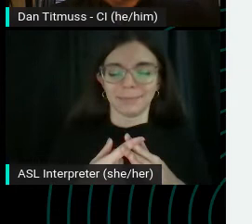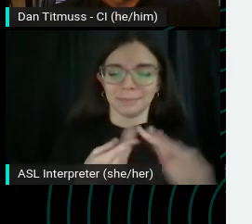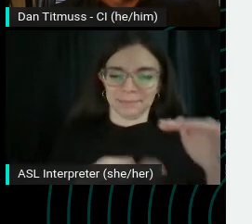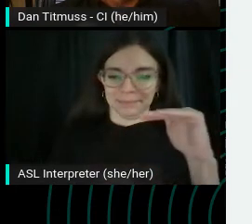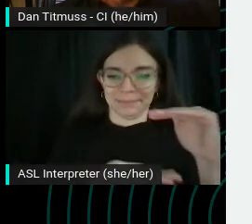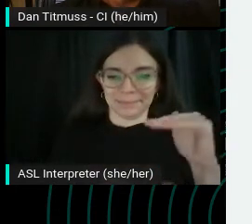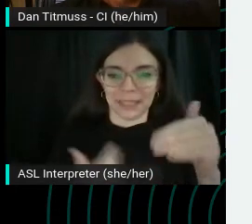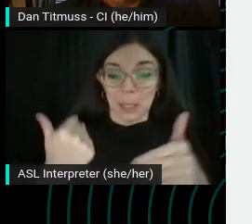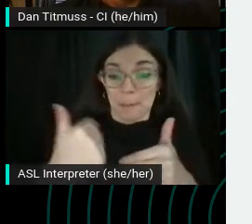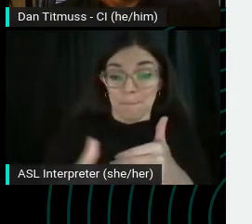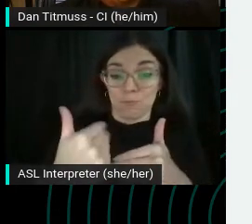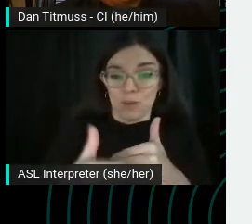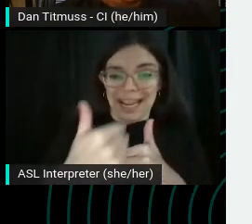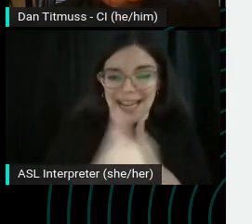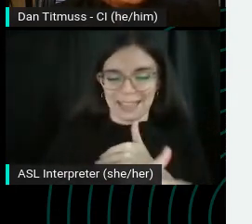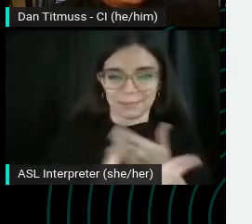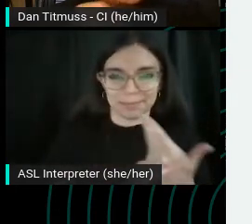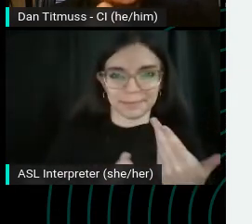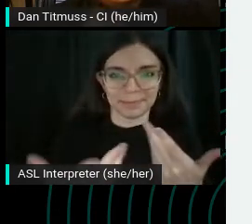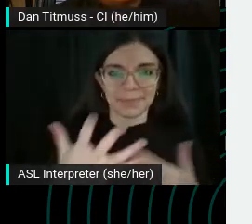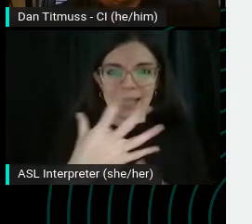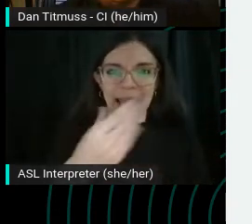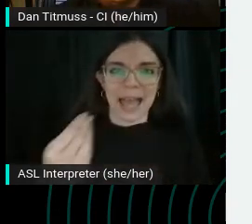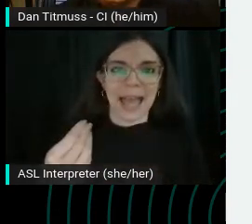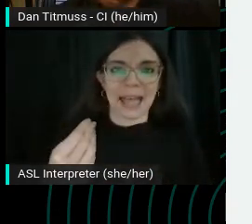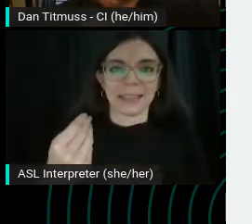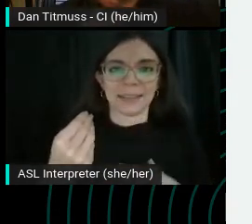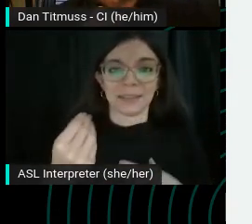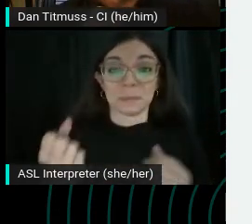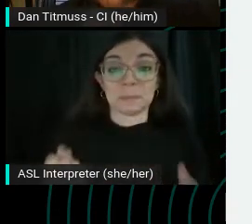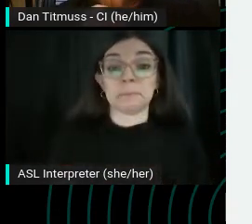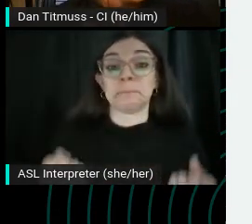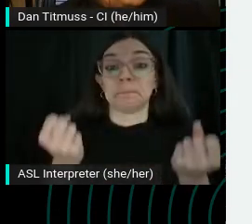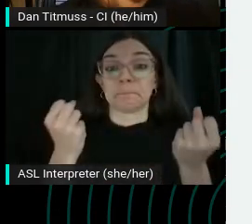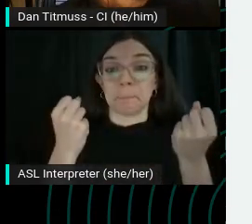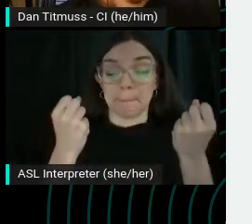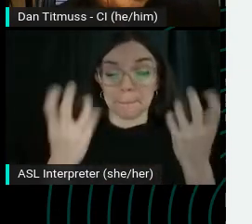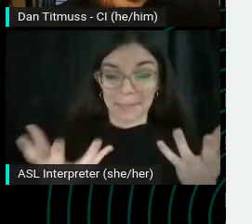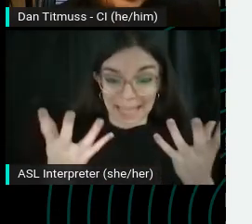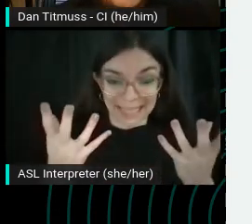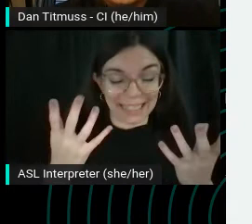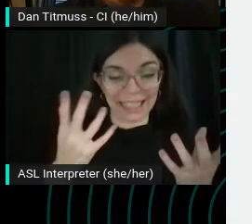there's actually a 458% increase in daily views of videos about making sourdough bread around this time.